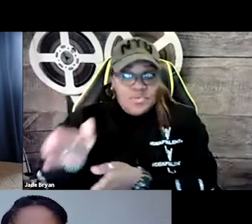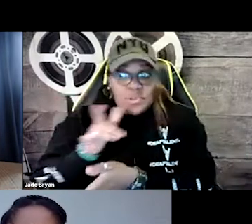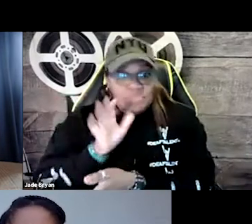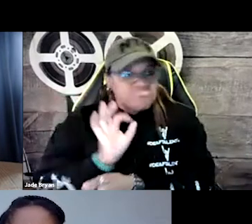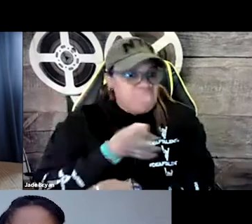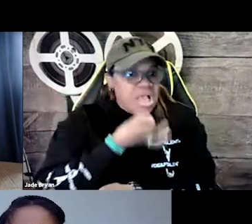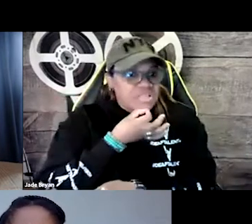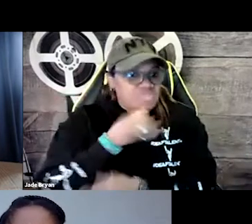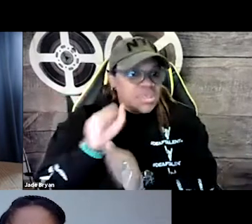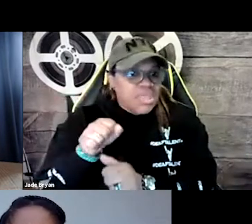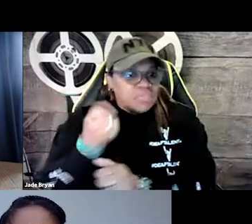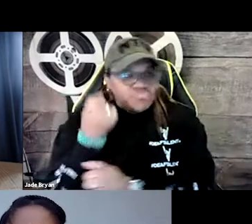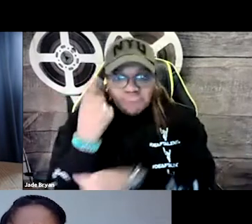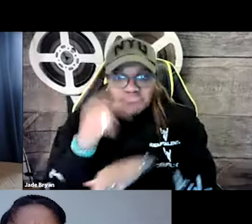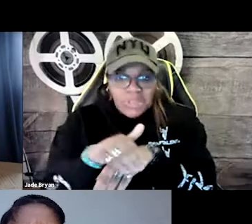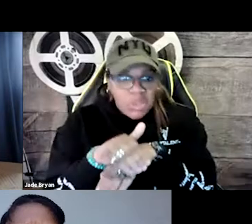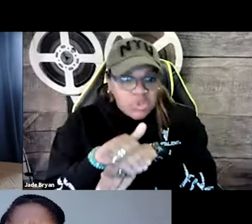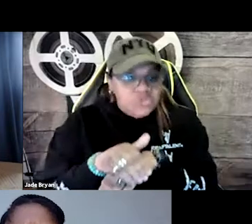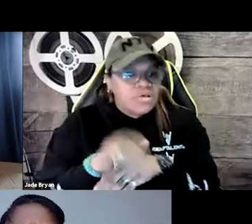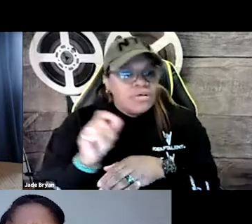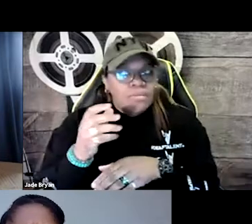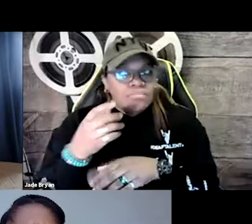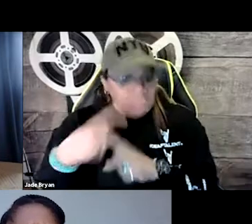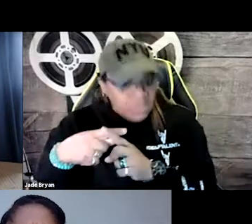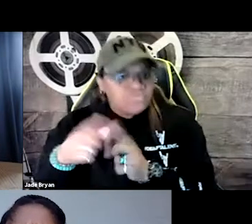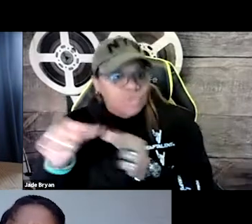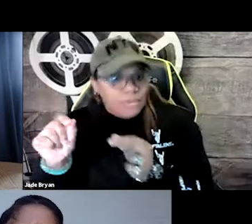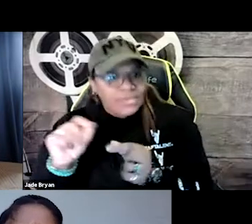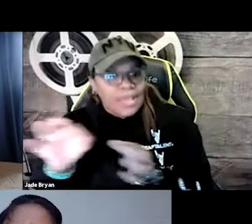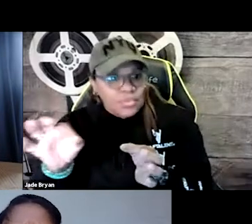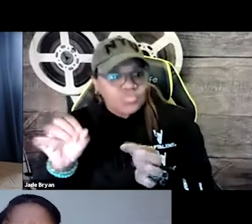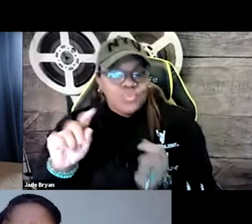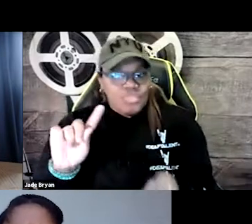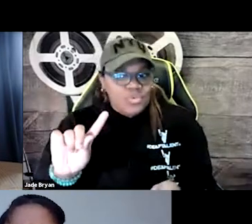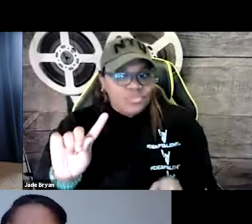So I sent them that information. And the person was very well versed in English,